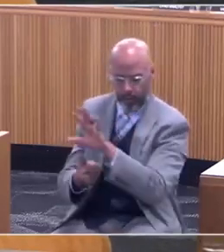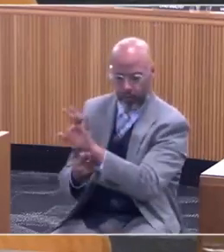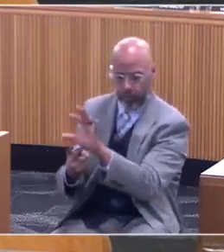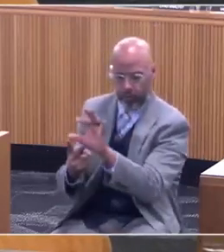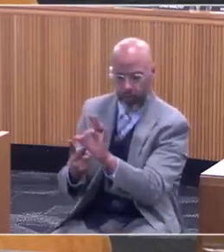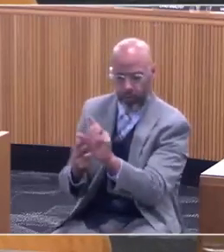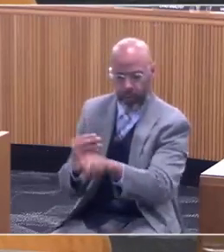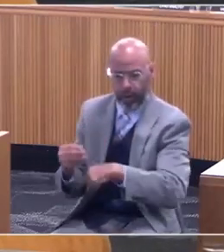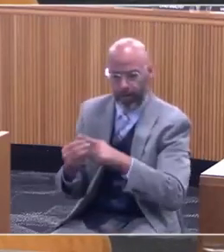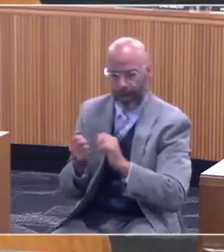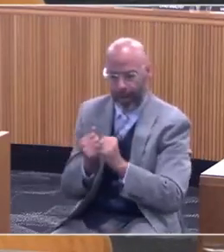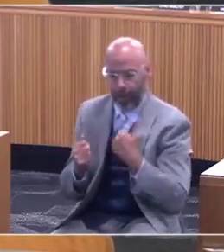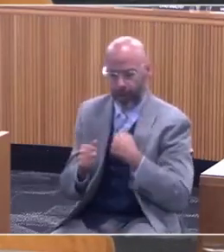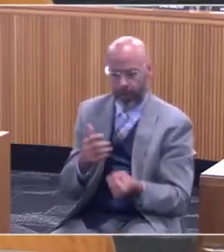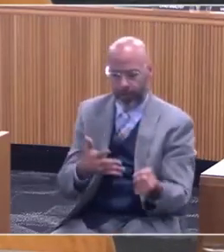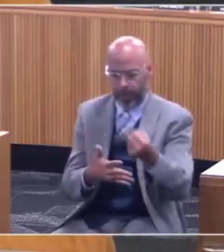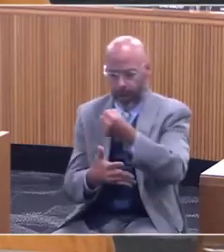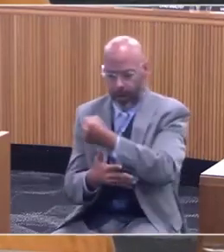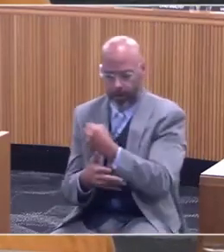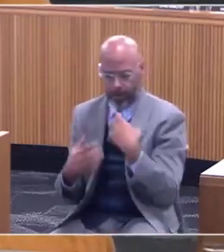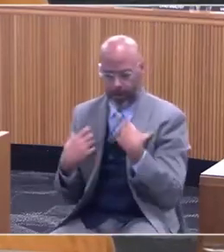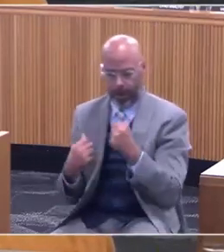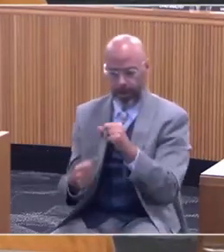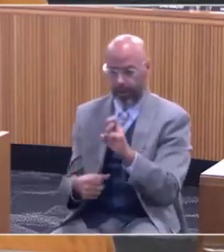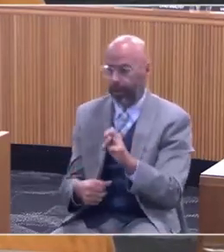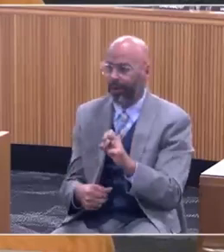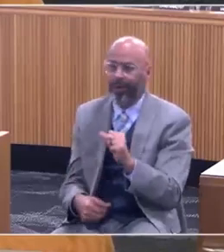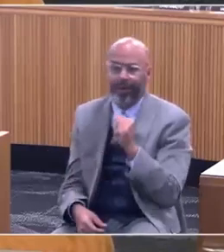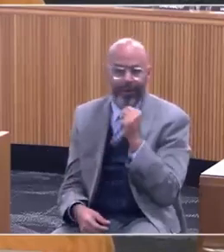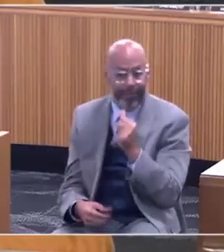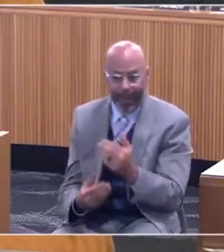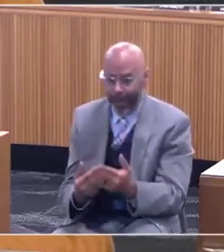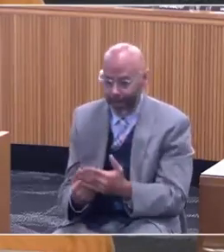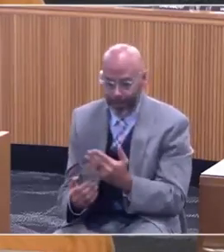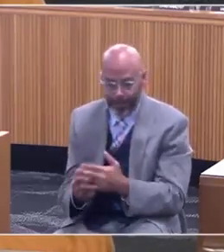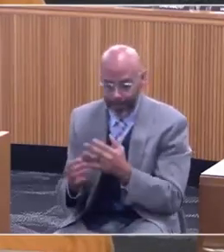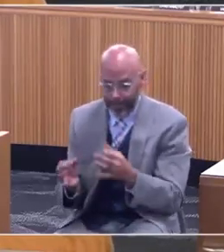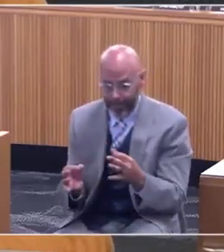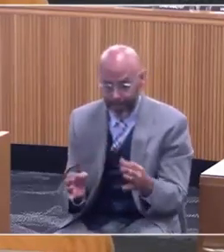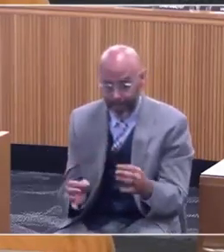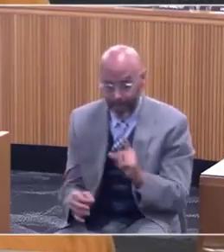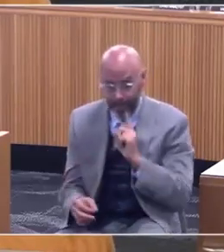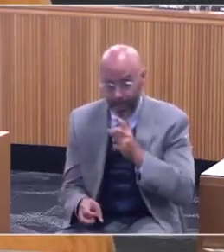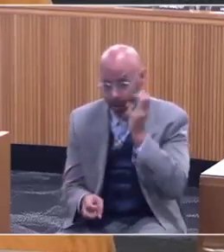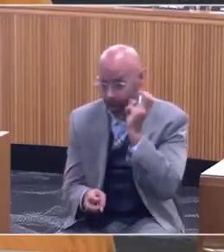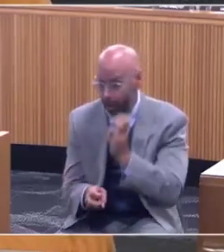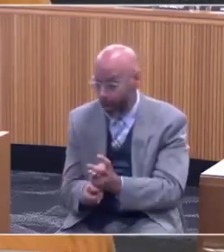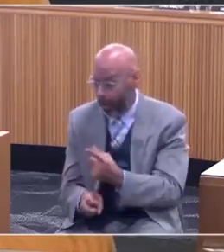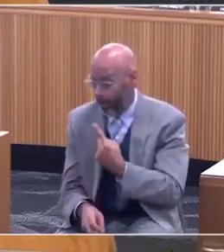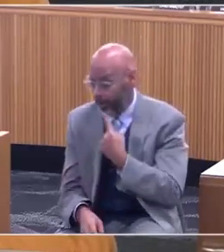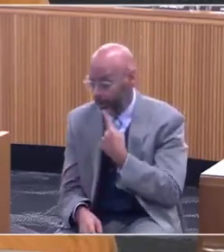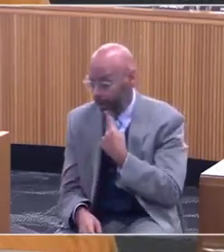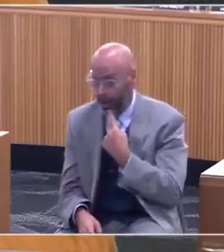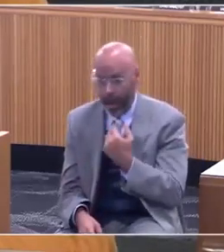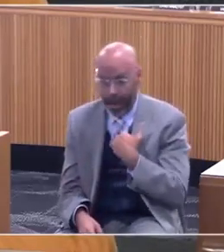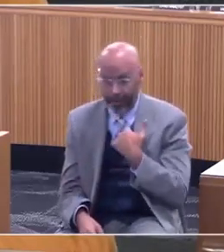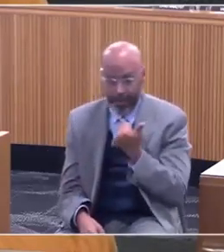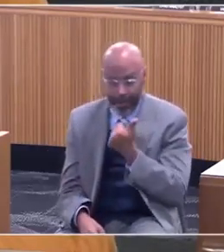about how we prioritize healthcare. It's not easy to make these decisions. It is hard to say there are conditions we do not cover.